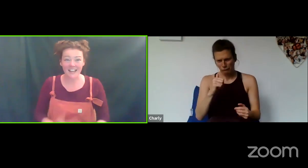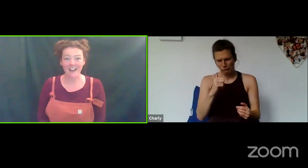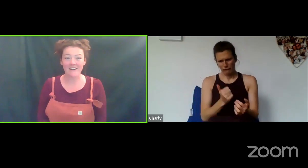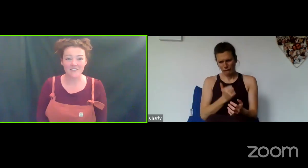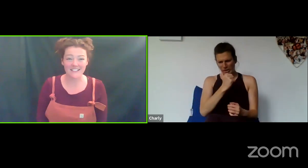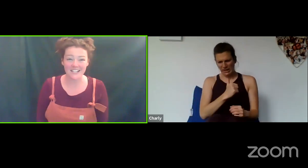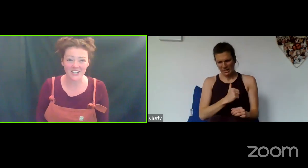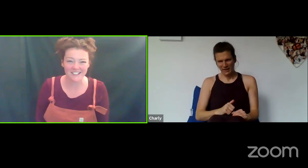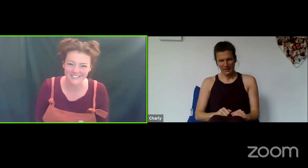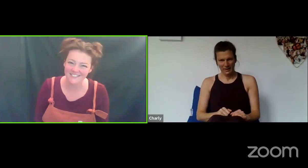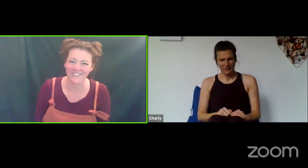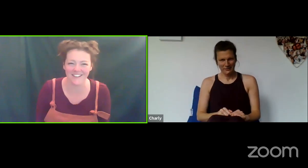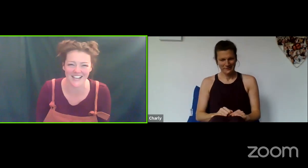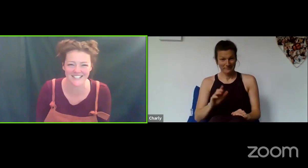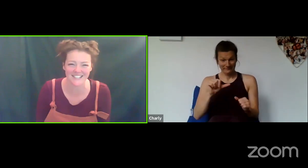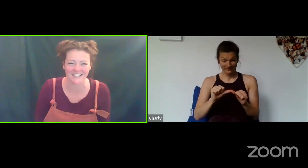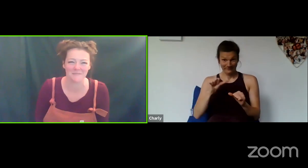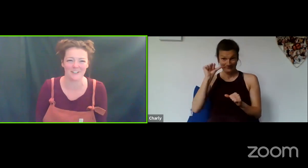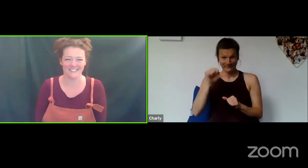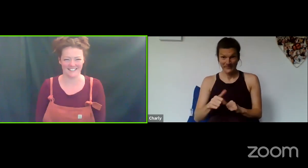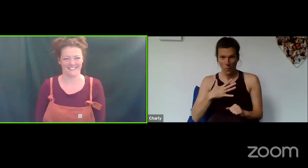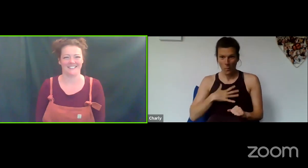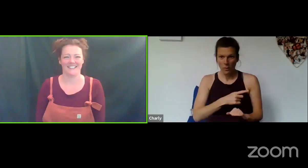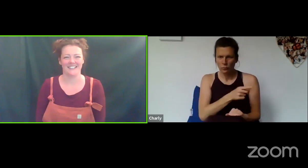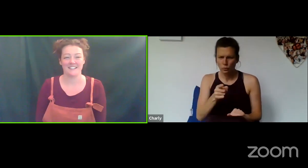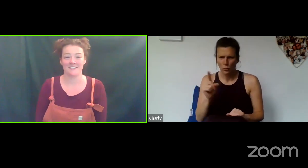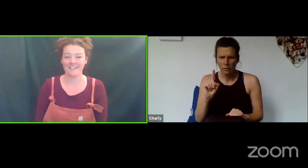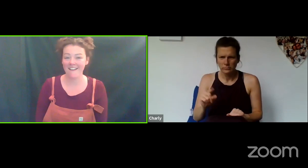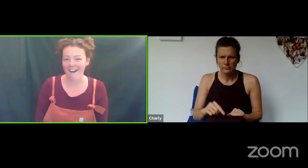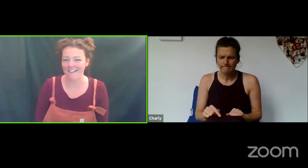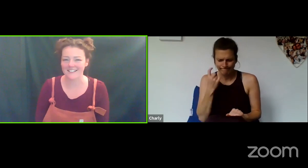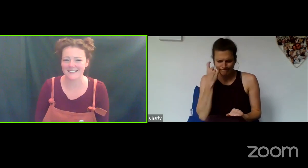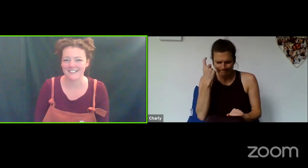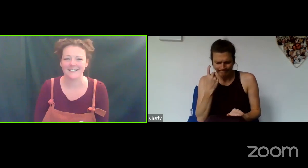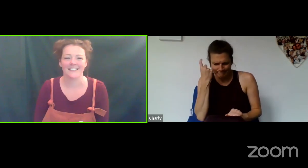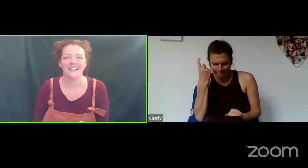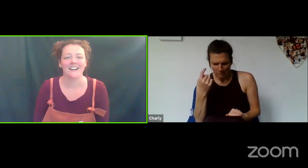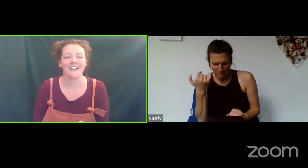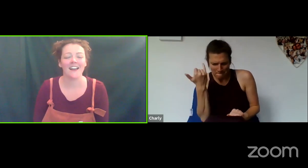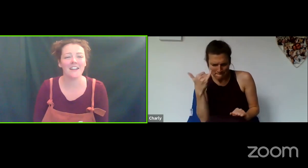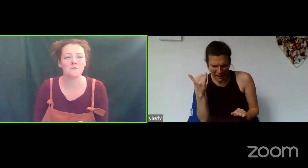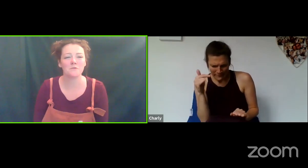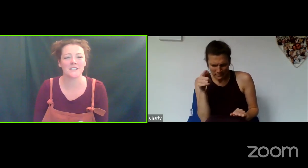that characterisation? Fantastic, brilliant. So, next I'd like you all to